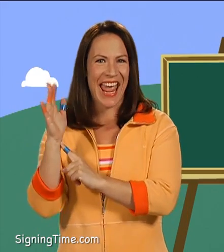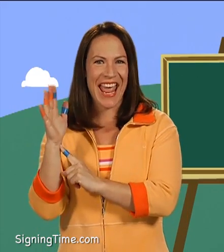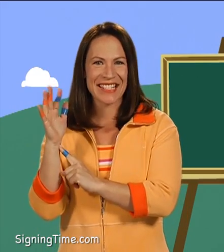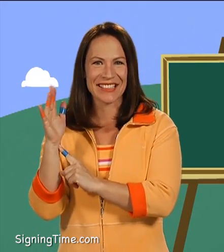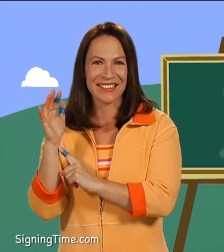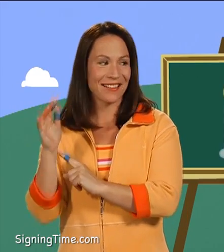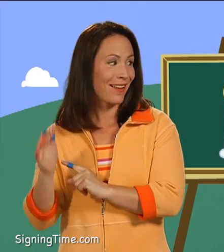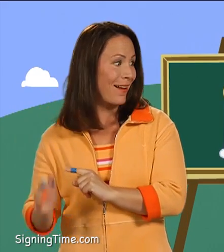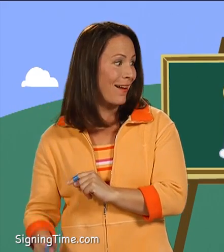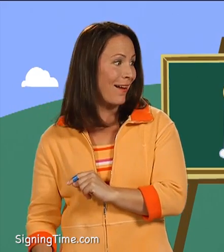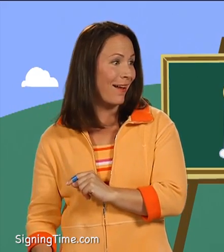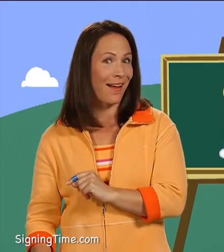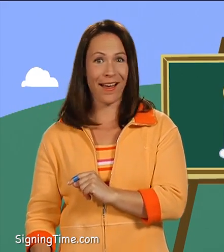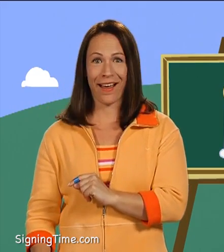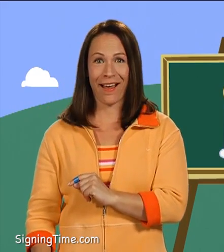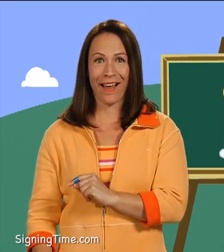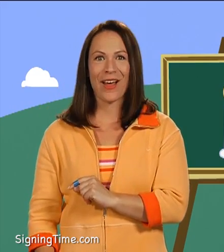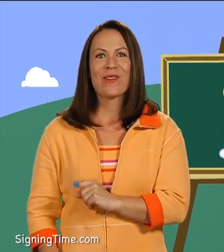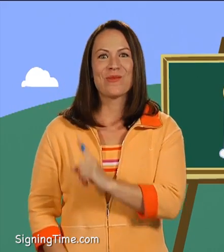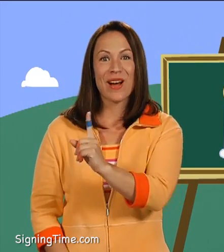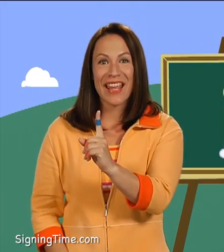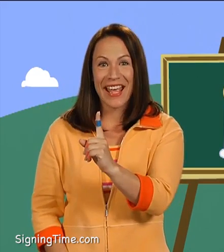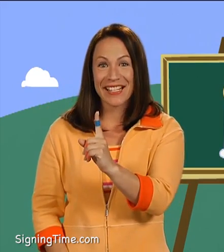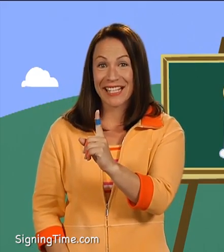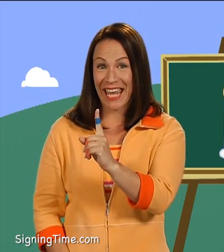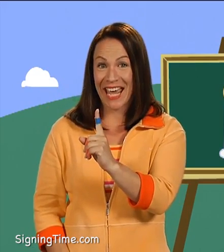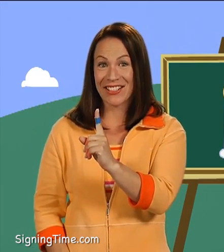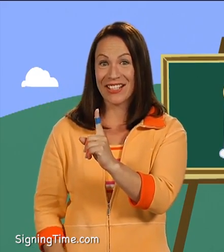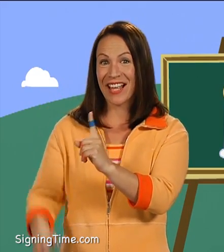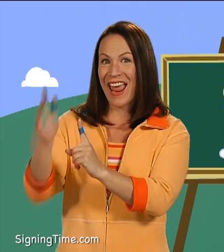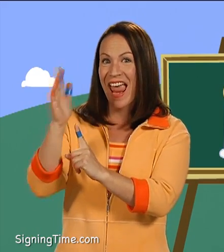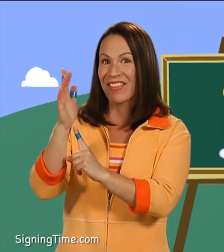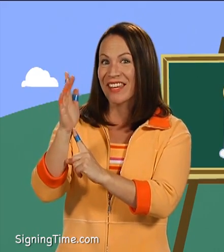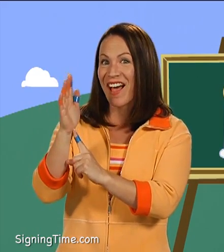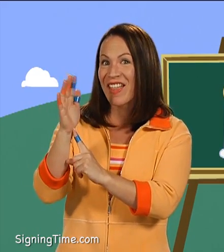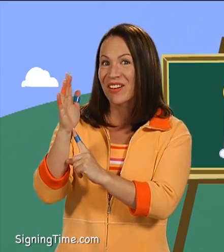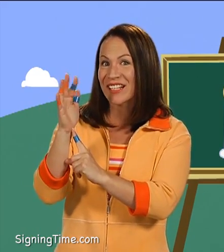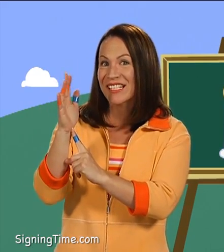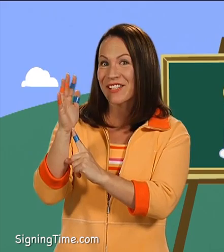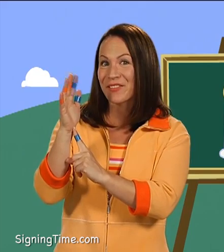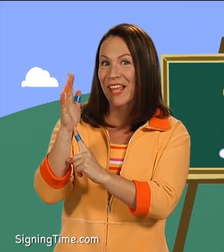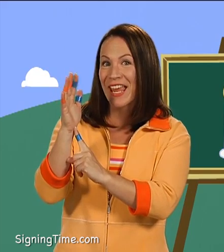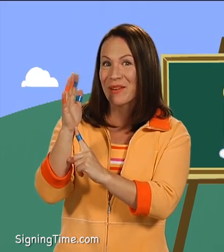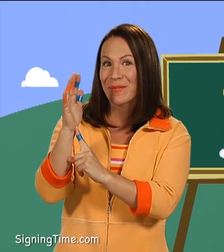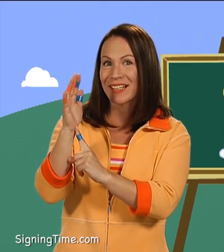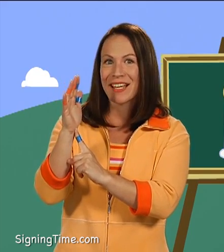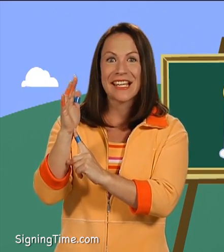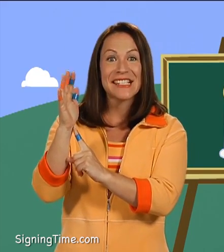Candle. One hand is the candle and the other is the flame.